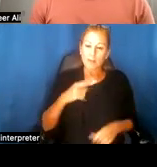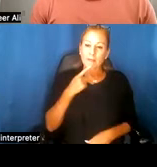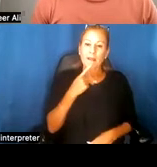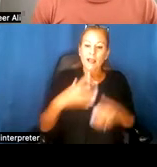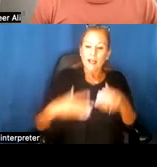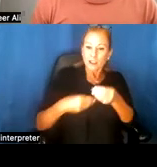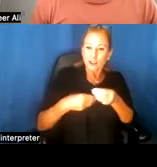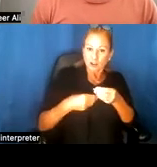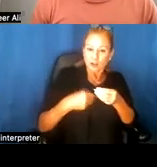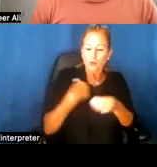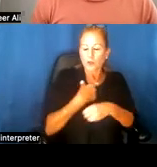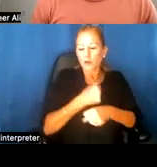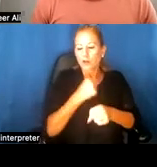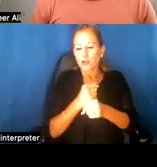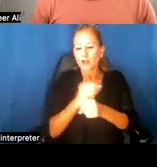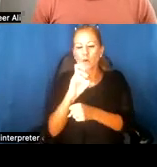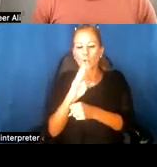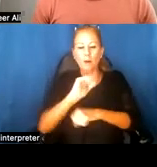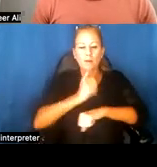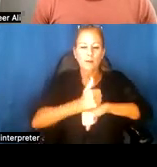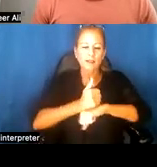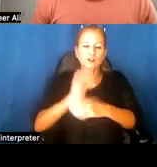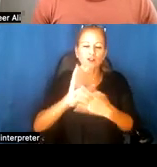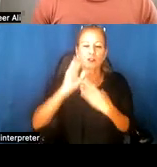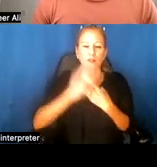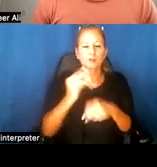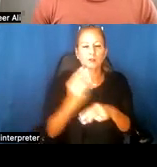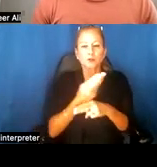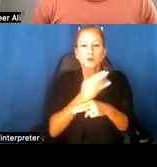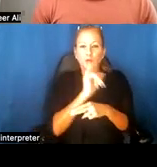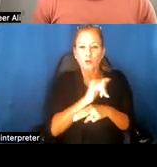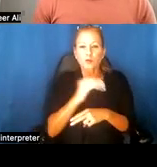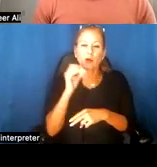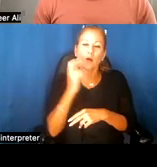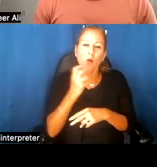we also created a web-based curriculum that used the oral histories to teach important lessons